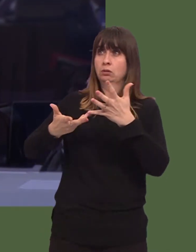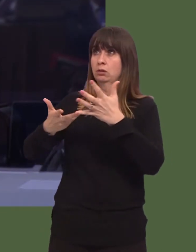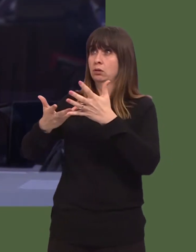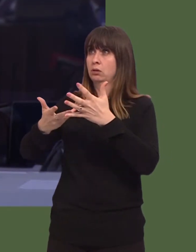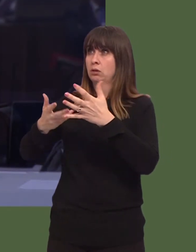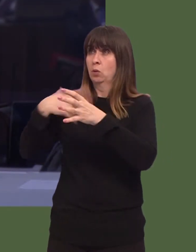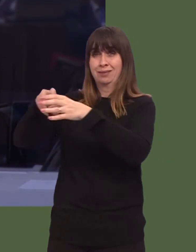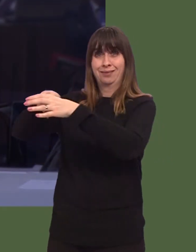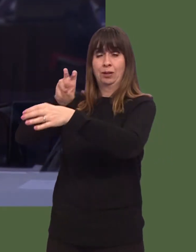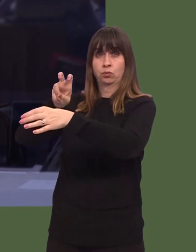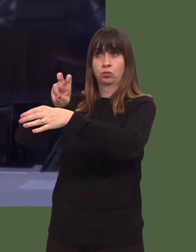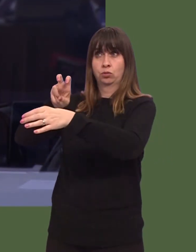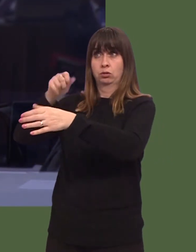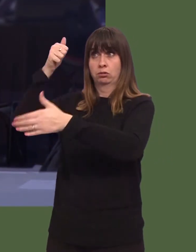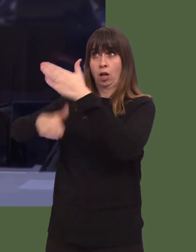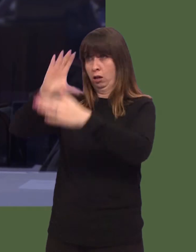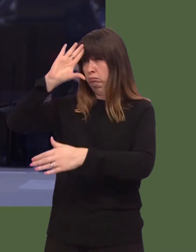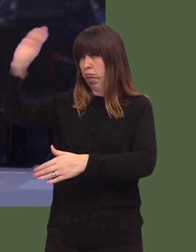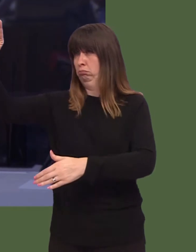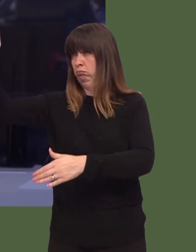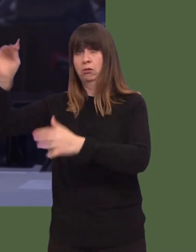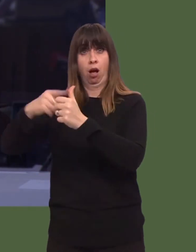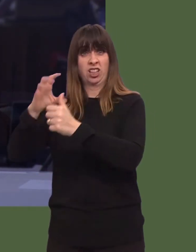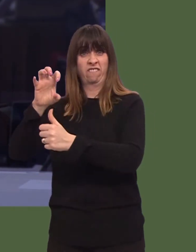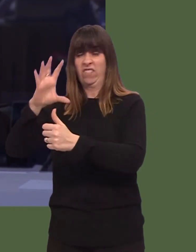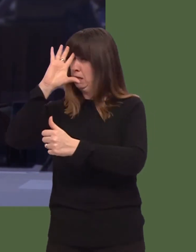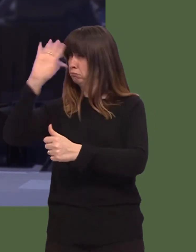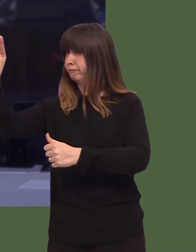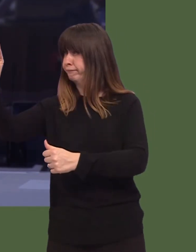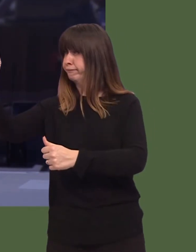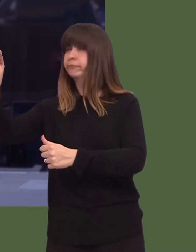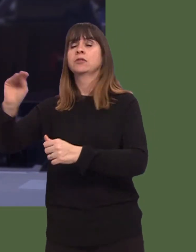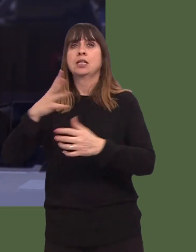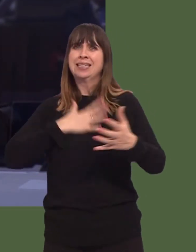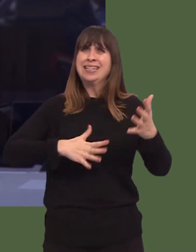This doesnít bode well for the much-awaited repeal Bill and related legislation, but there